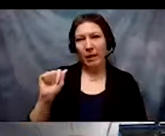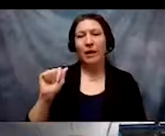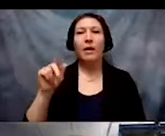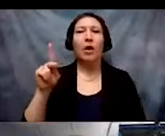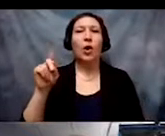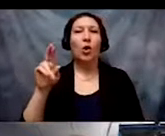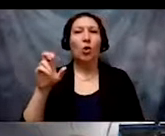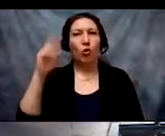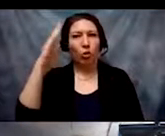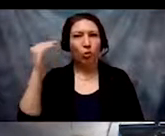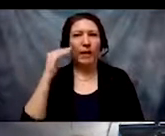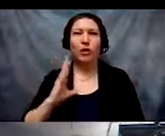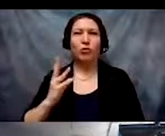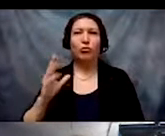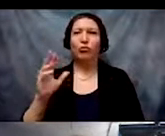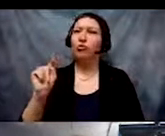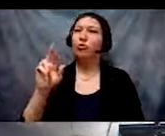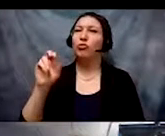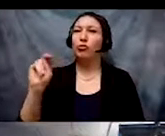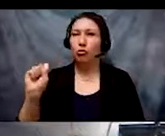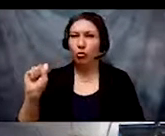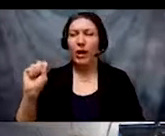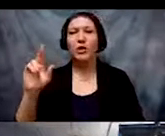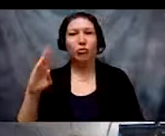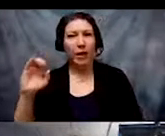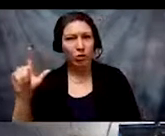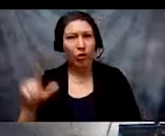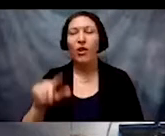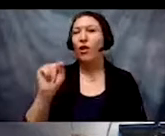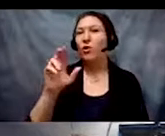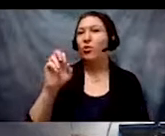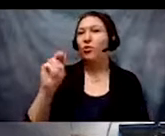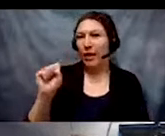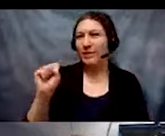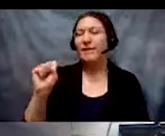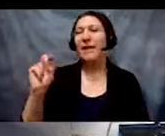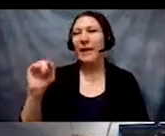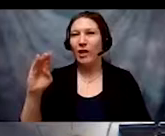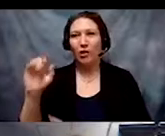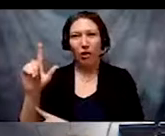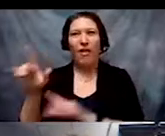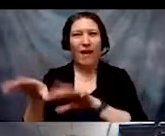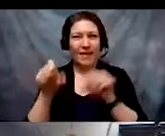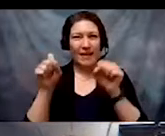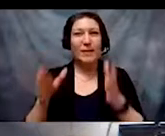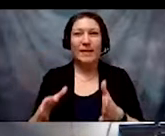transracial and transnational adoptee raised in the Caribbean.